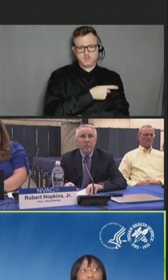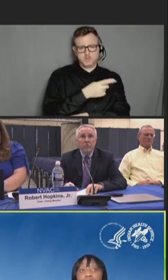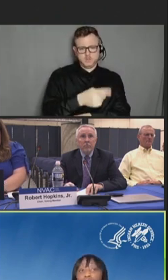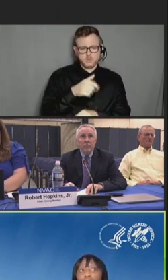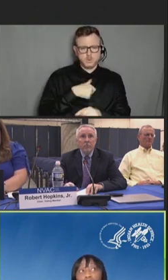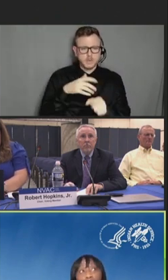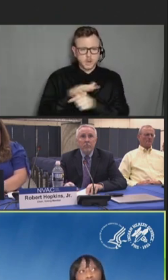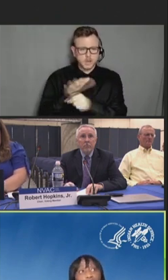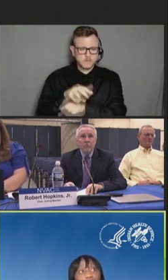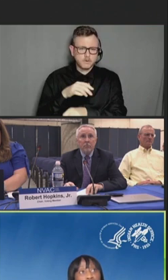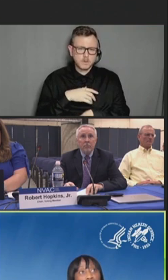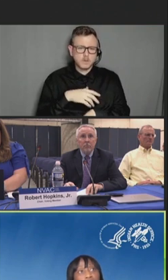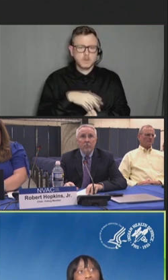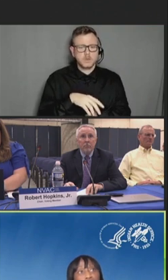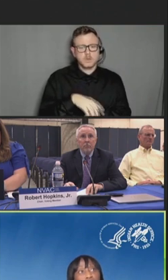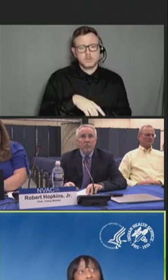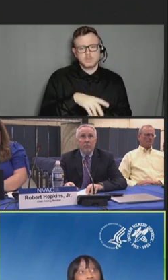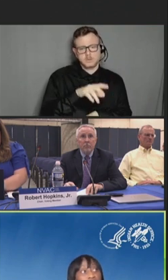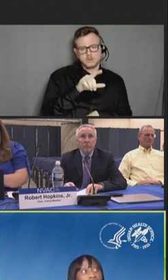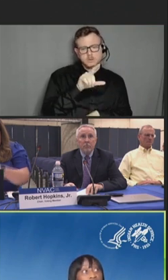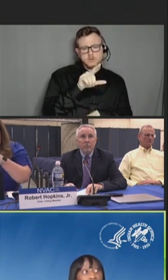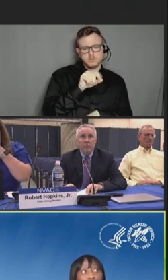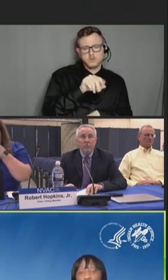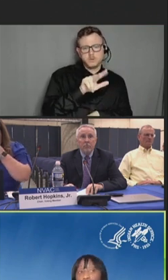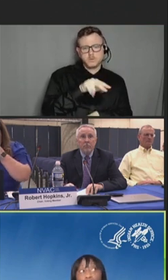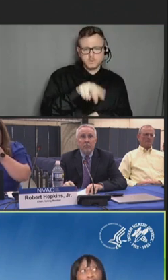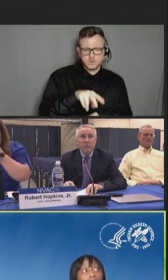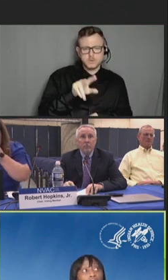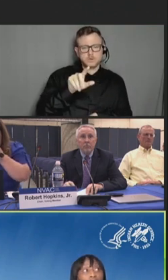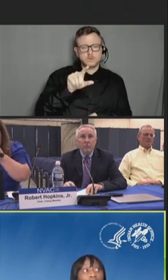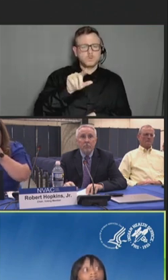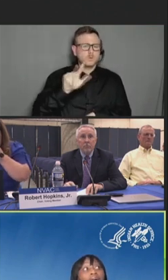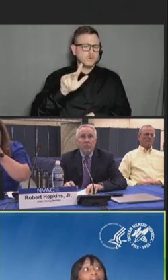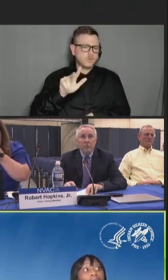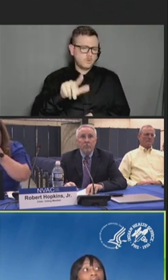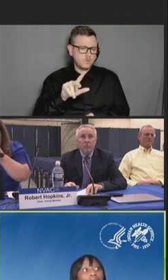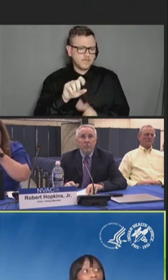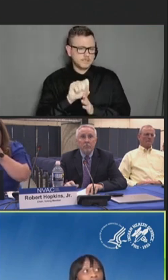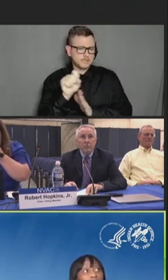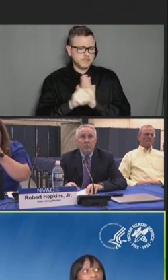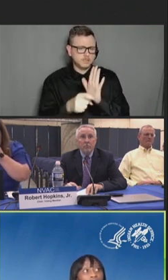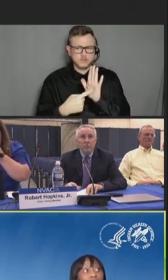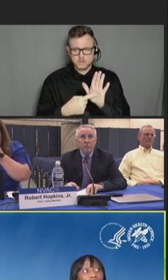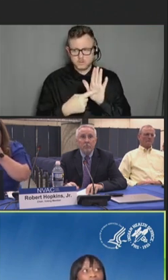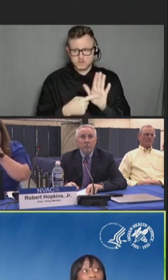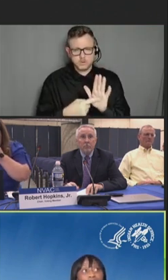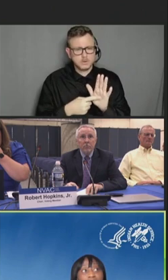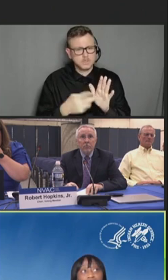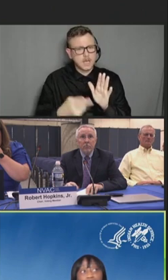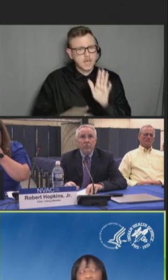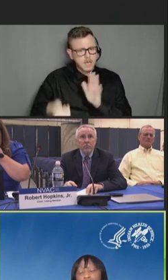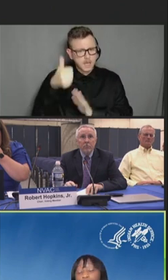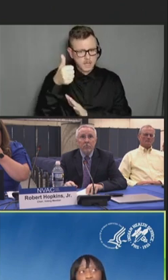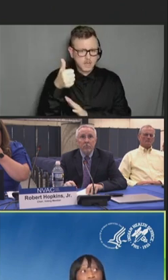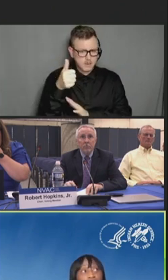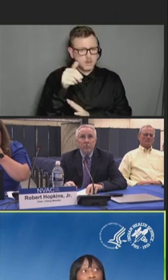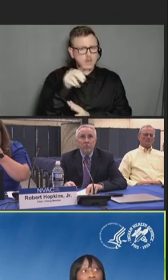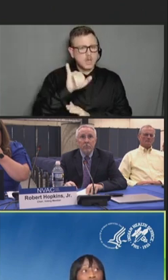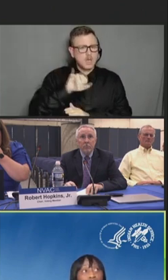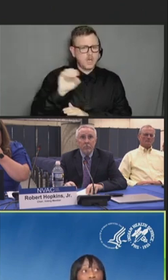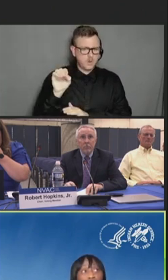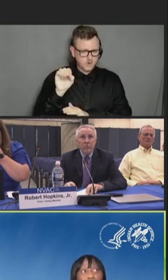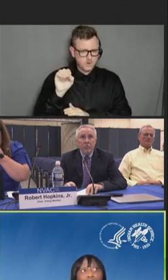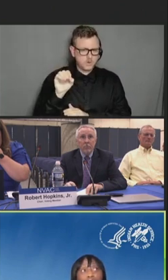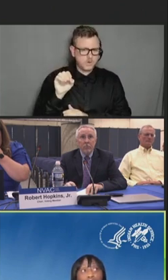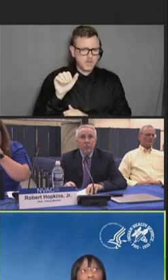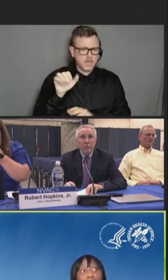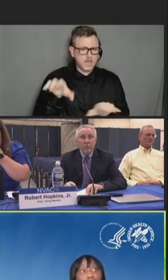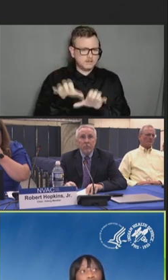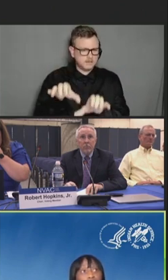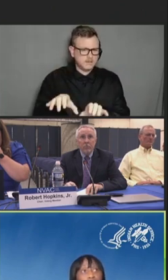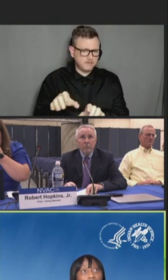The 2022-2023 influenza season shows quite a high ILI activity compared to the '21-'22